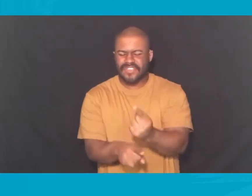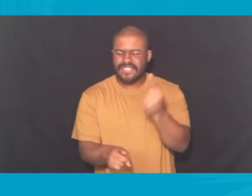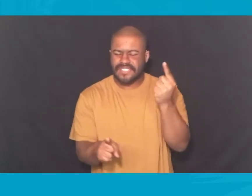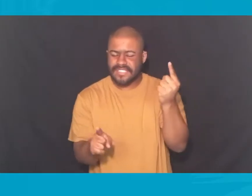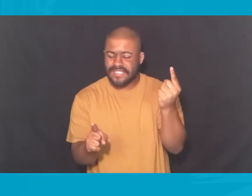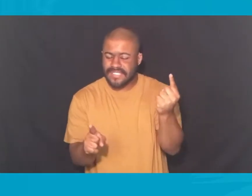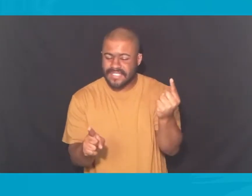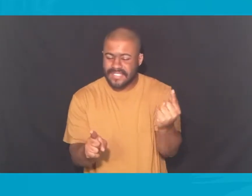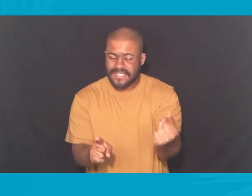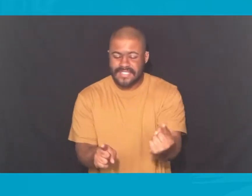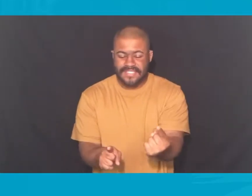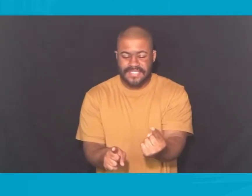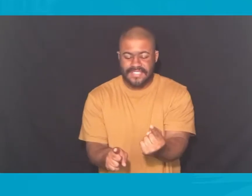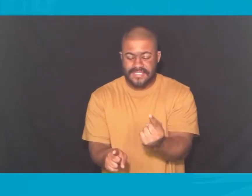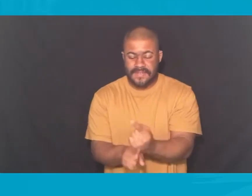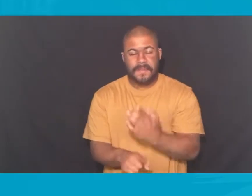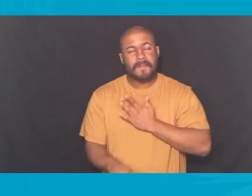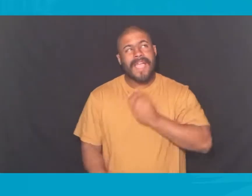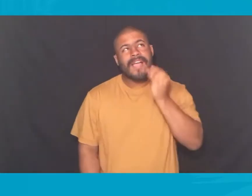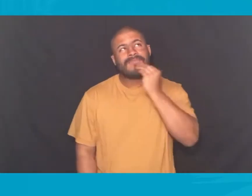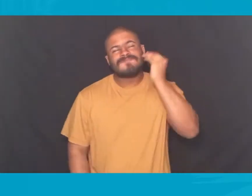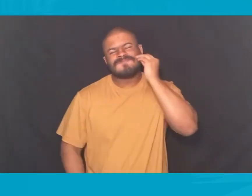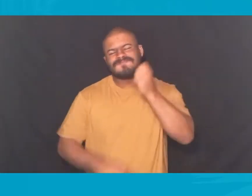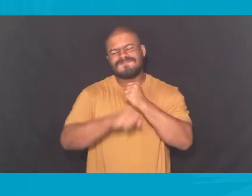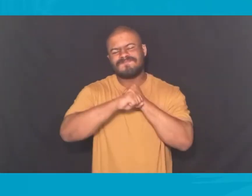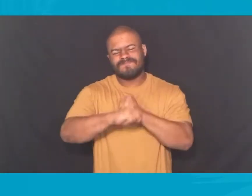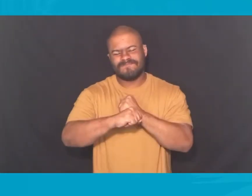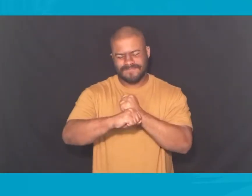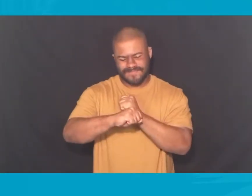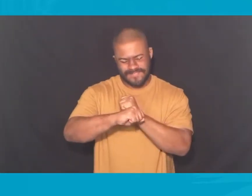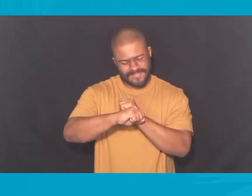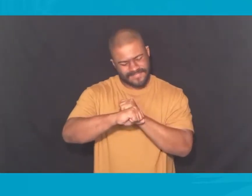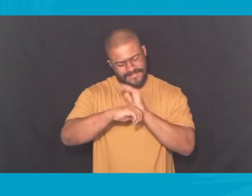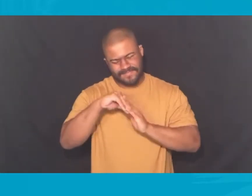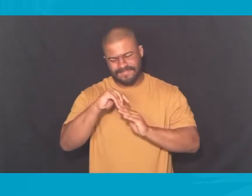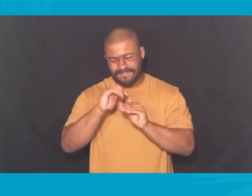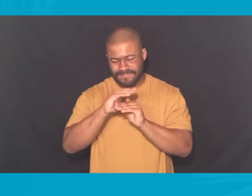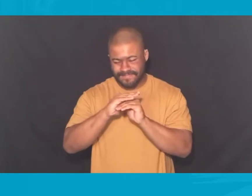Your faithfulness, my fortress